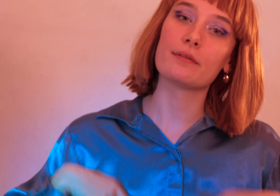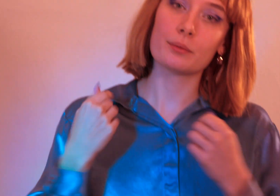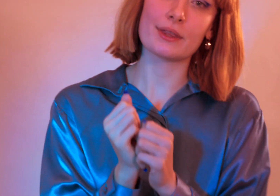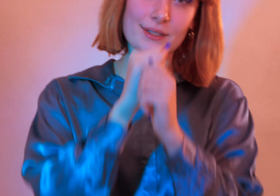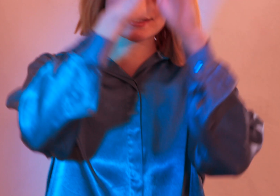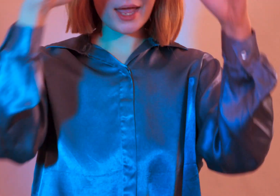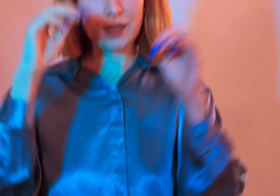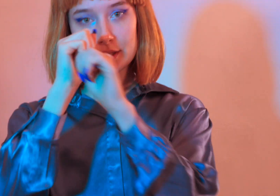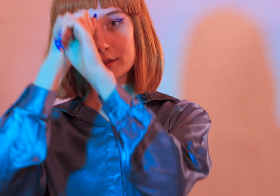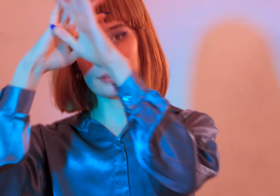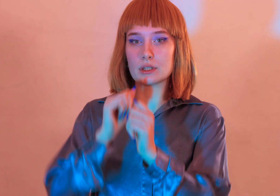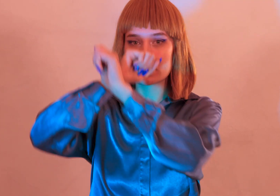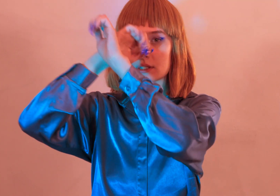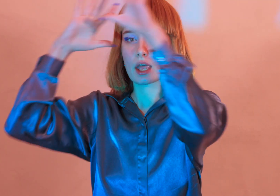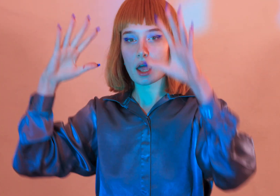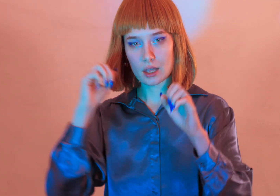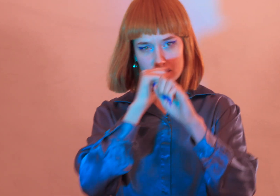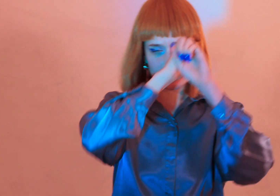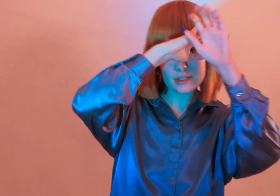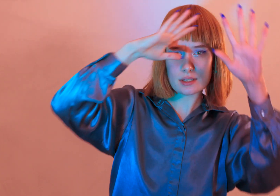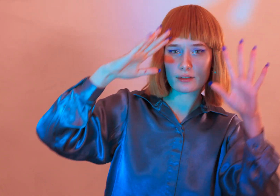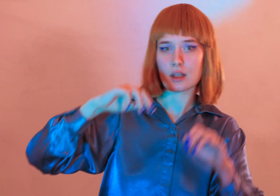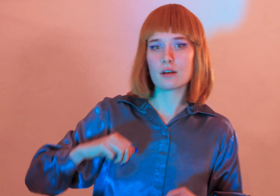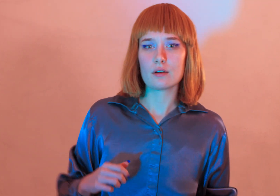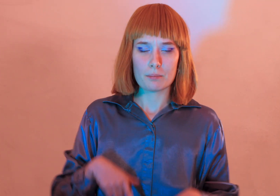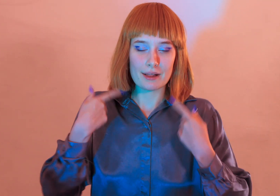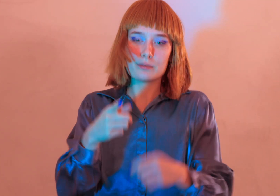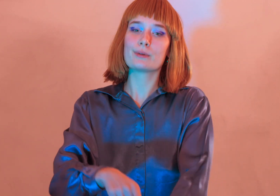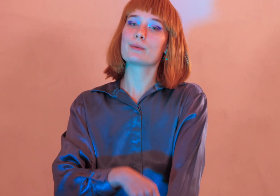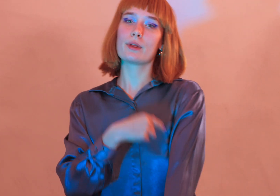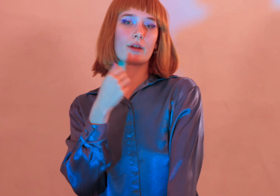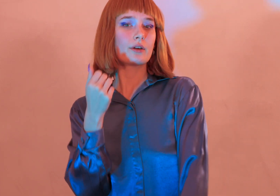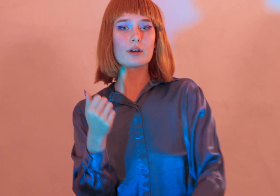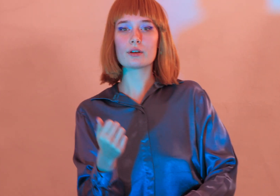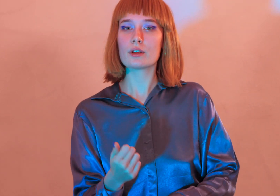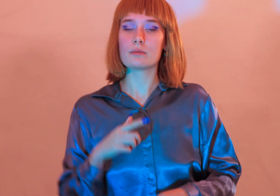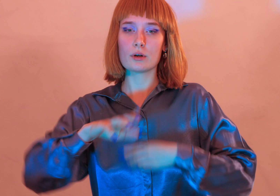i've been living with the signs but i lived with you longer so we